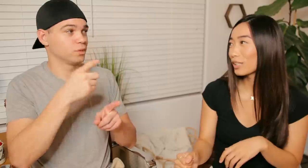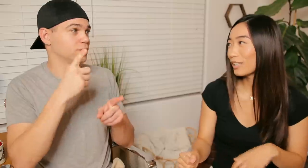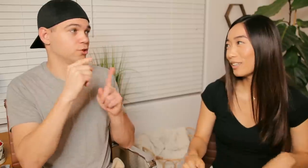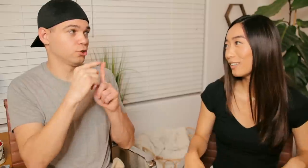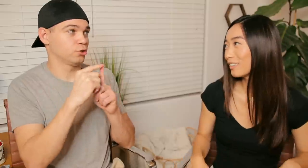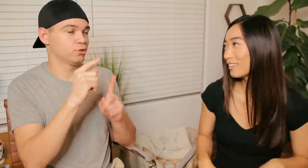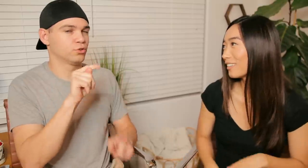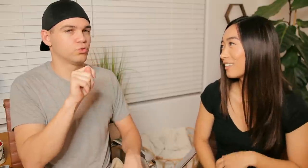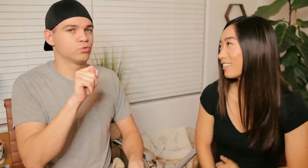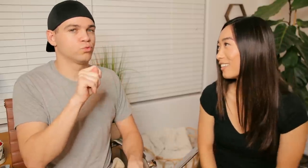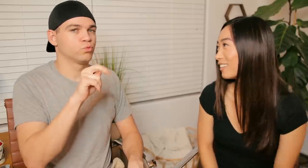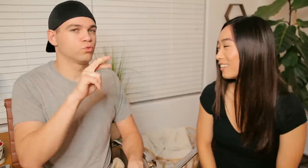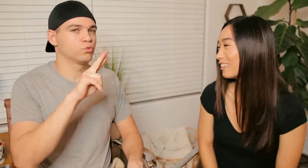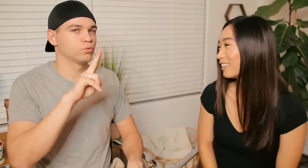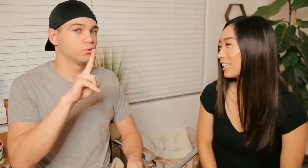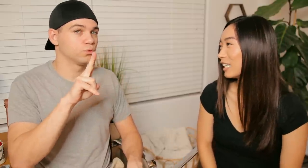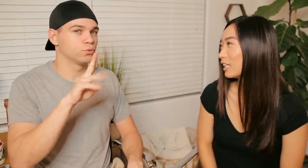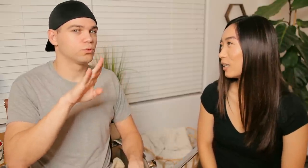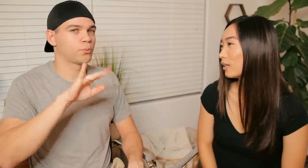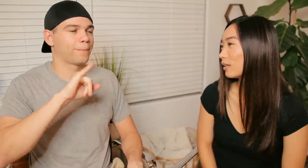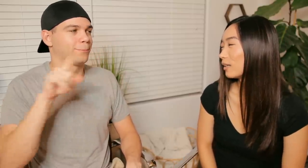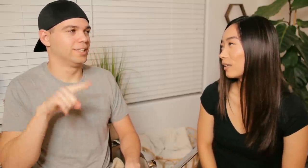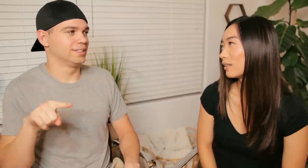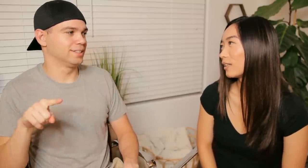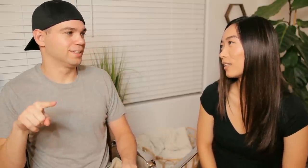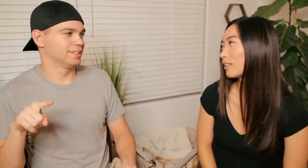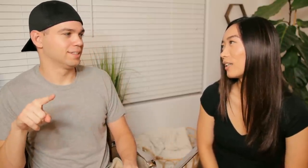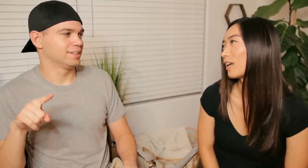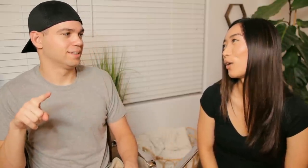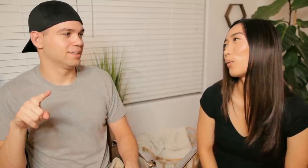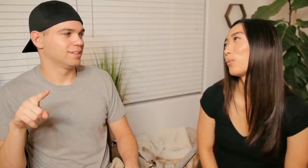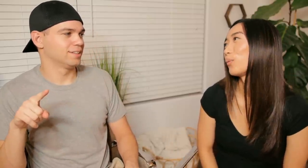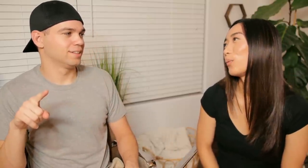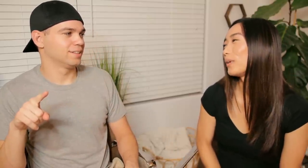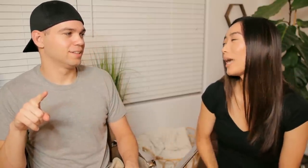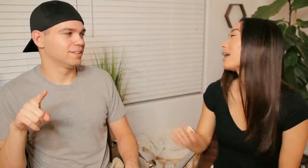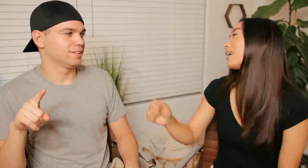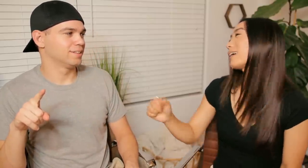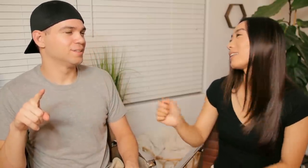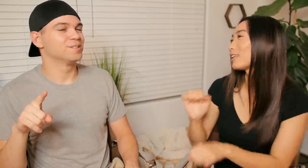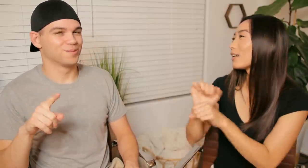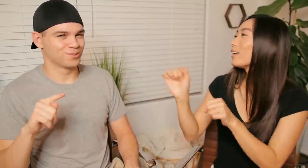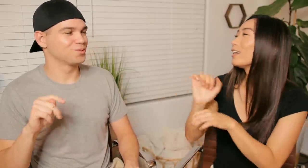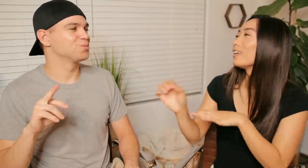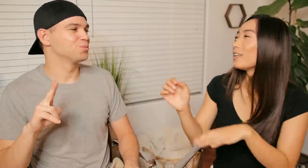R: (ok ok) the real word is Tru Biz E: Oh yeah yeah like